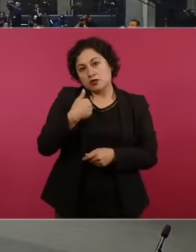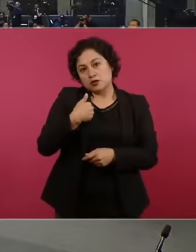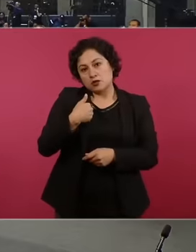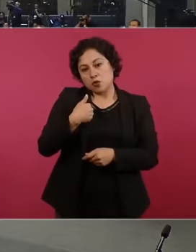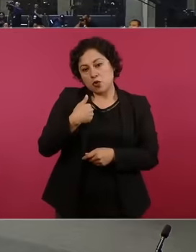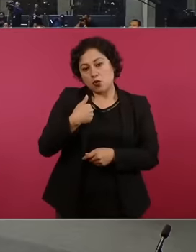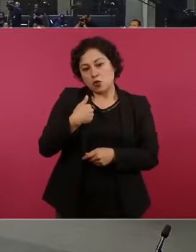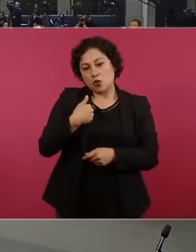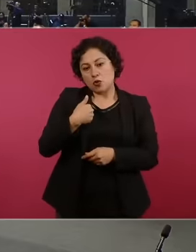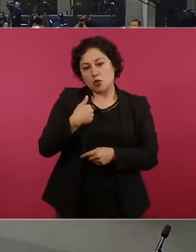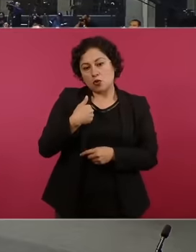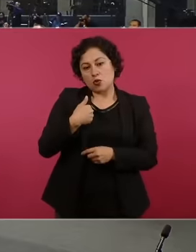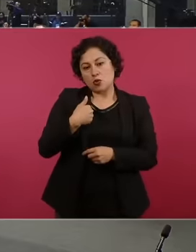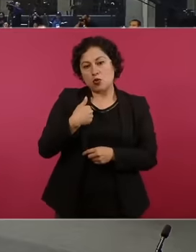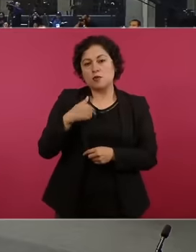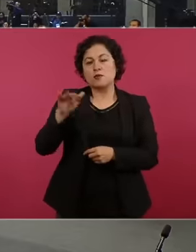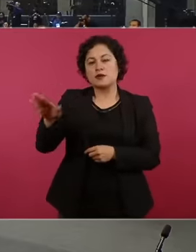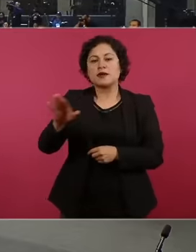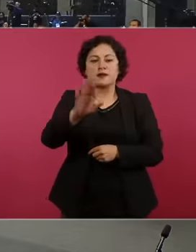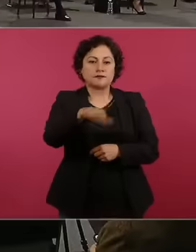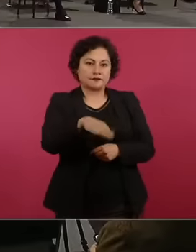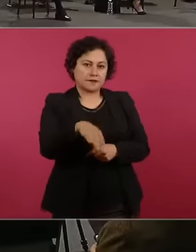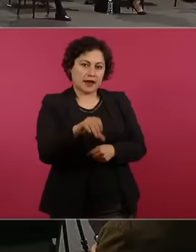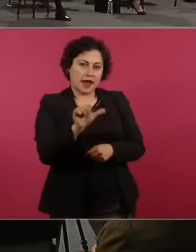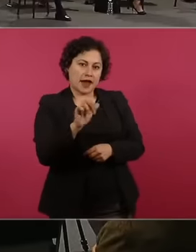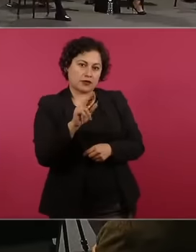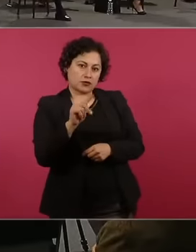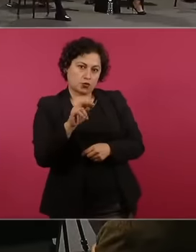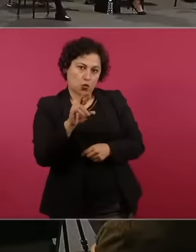fiscal attorney, I said head of the SAT, he was not a fiscal attorney,